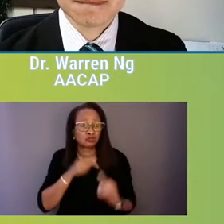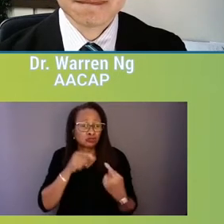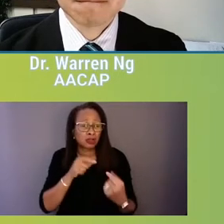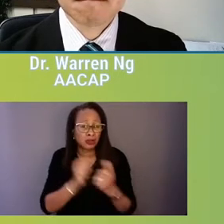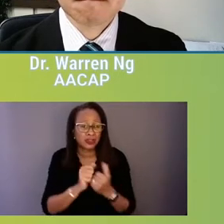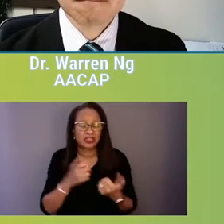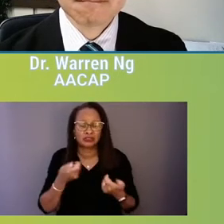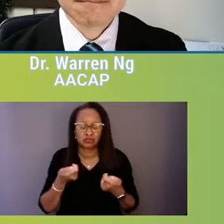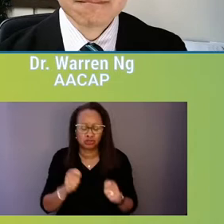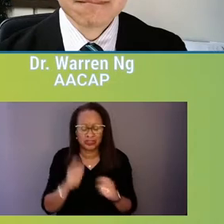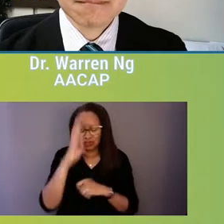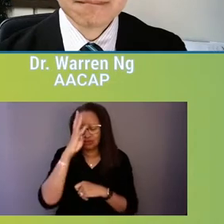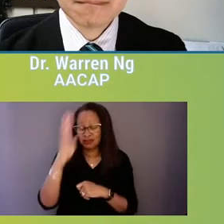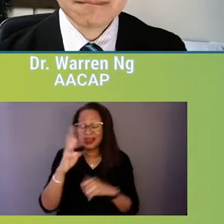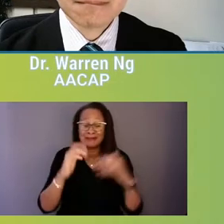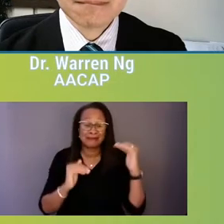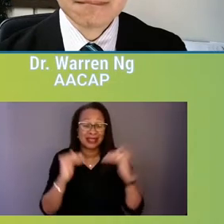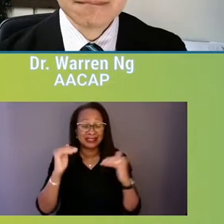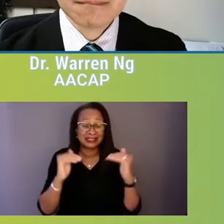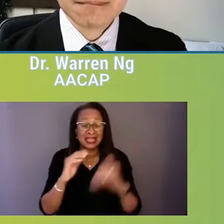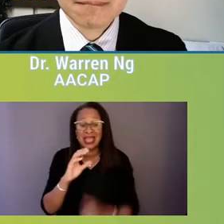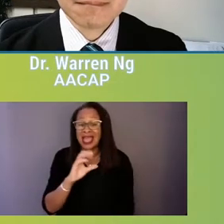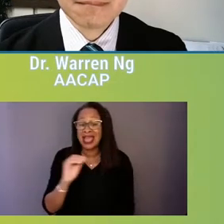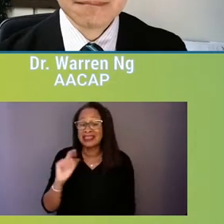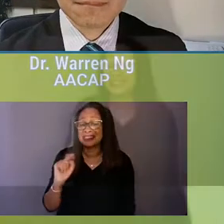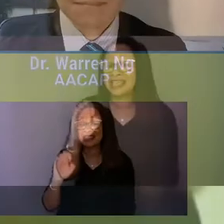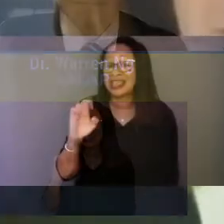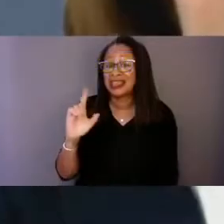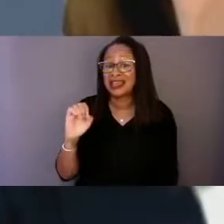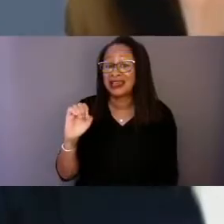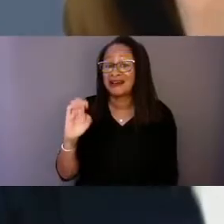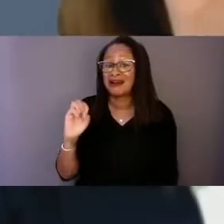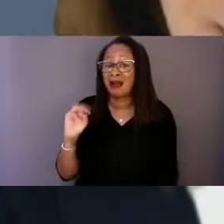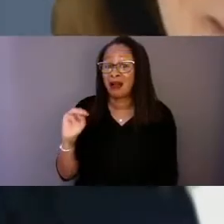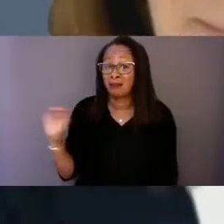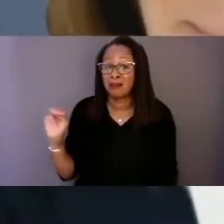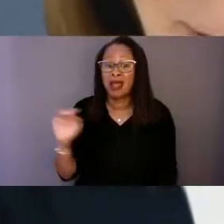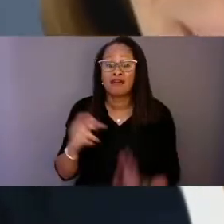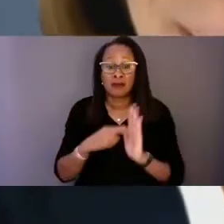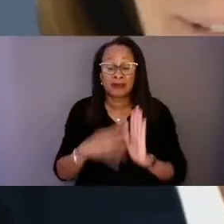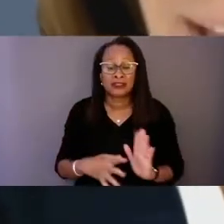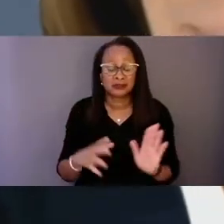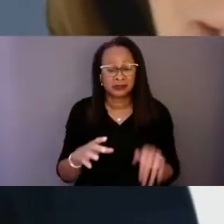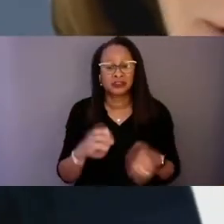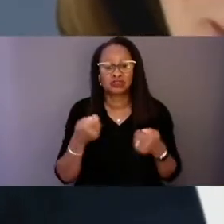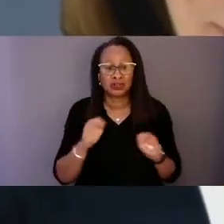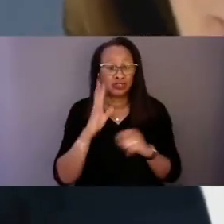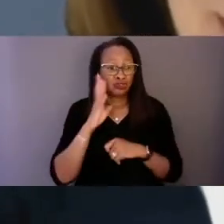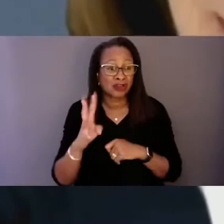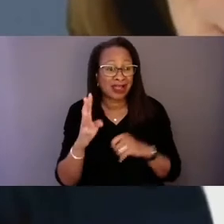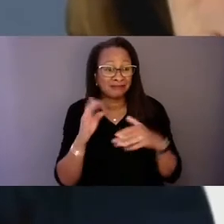and the telecom representatives who are coming to the table, they're also trying to redevelop constructive solutions.